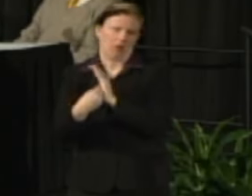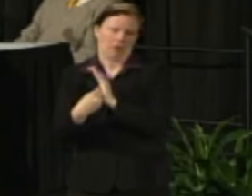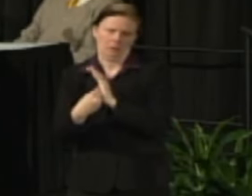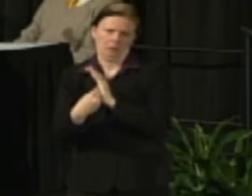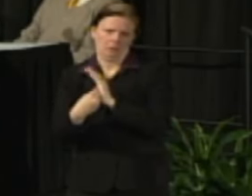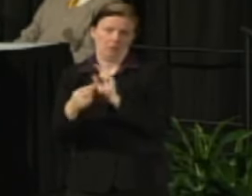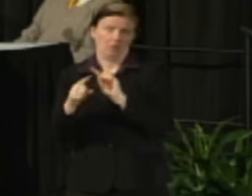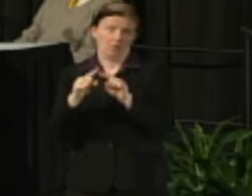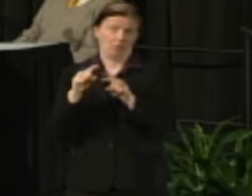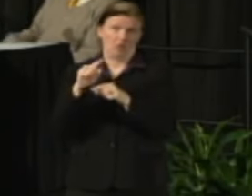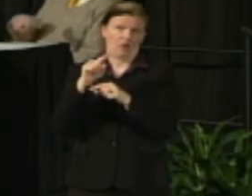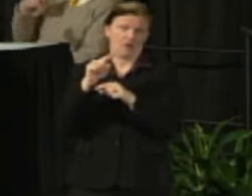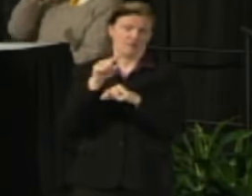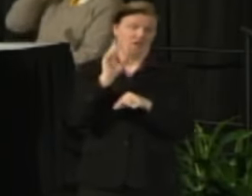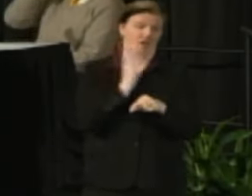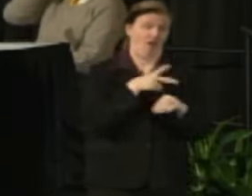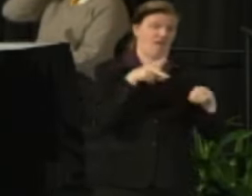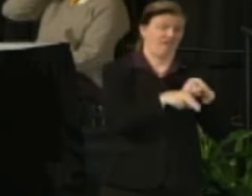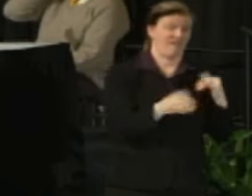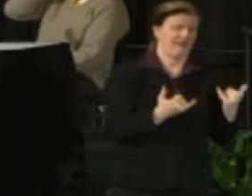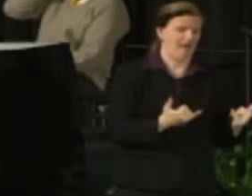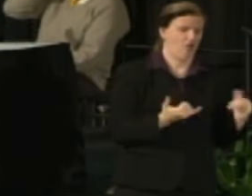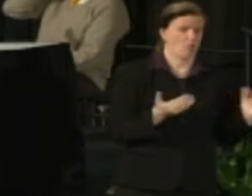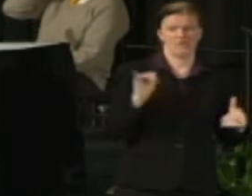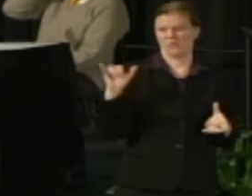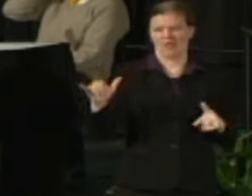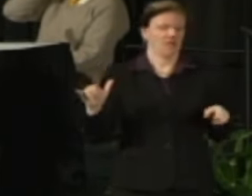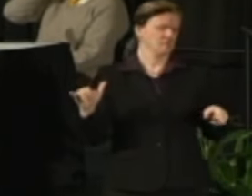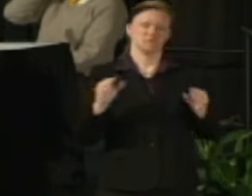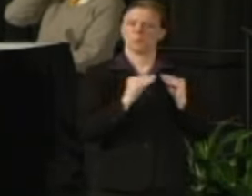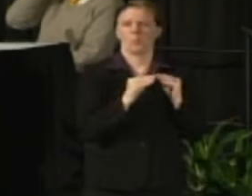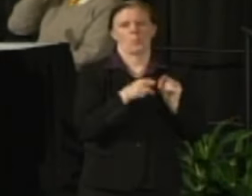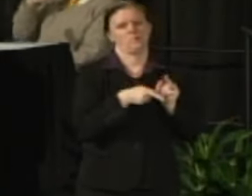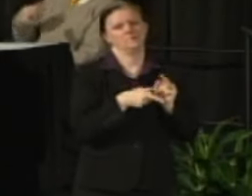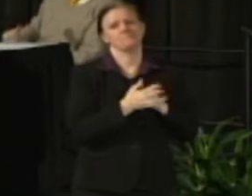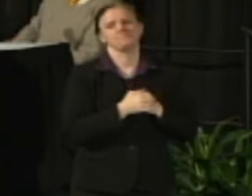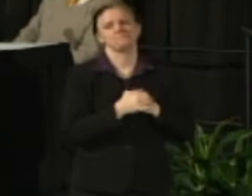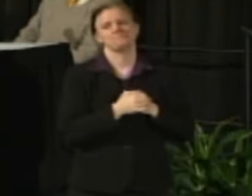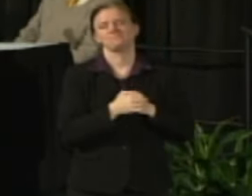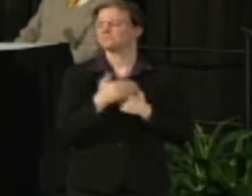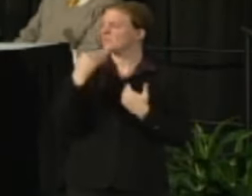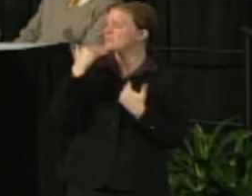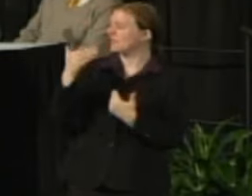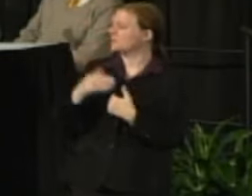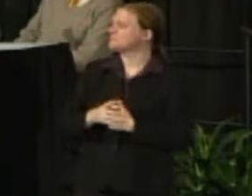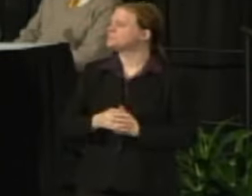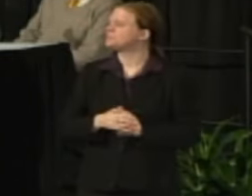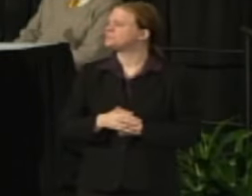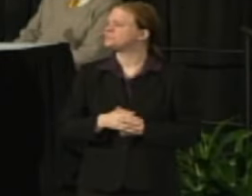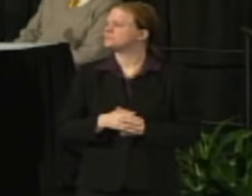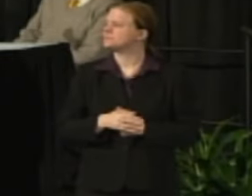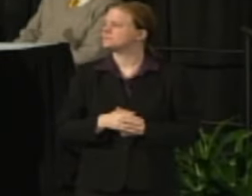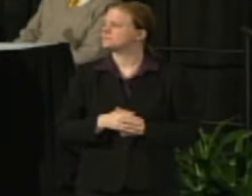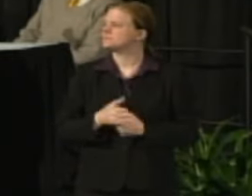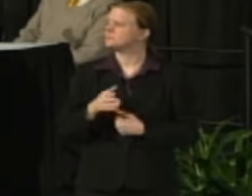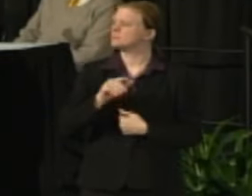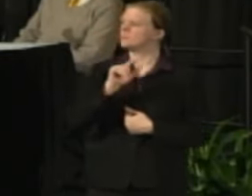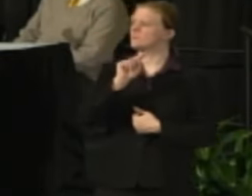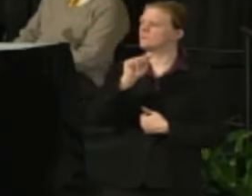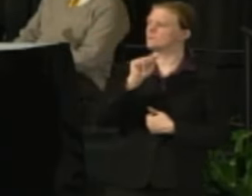effect of this cut as proposed would be at this point. Chancellor Mone: Thank you Pofessor Alinder. Thomas Malaby: Thomas Malaby from Anthropology.